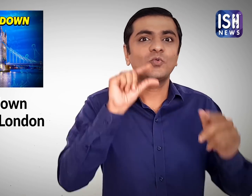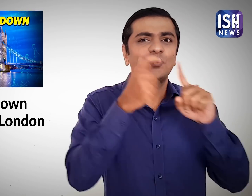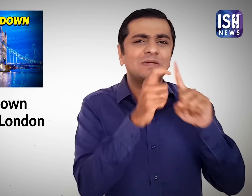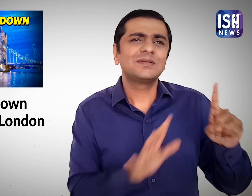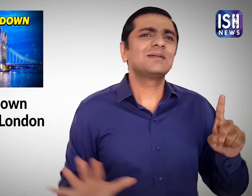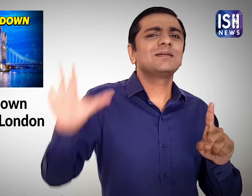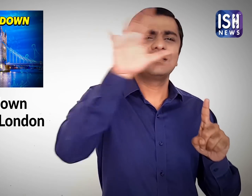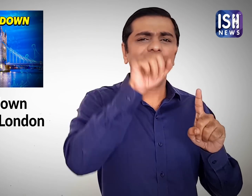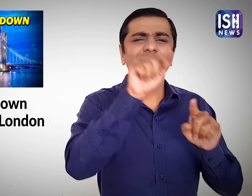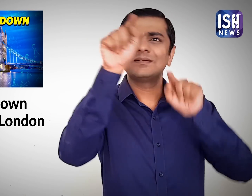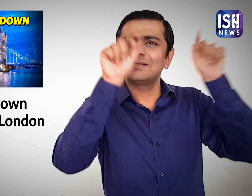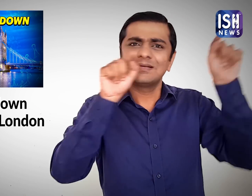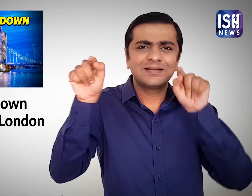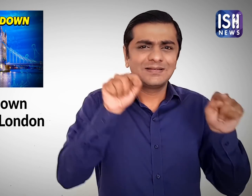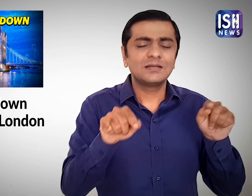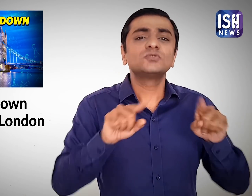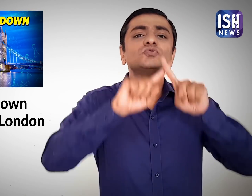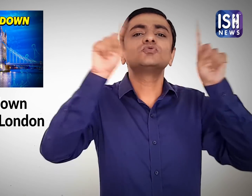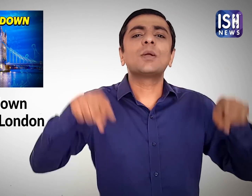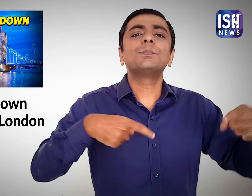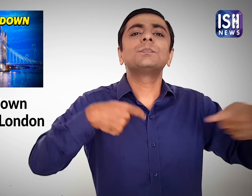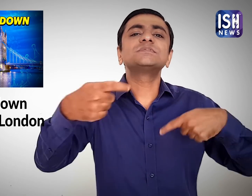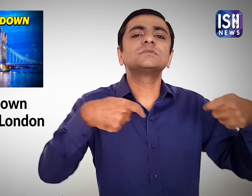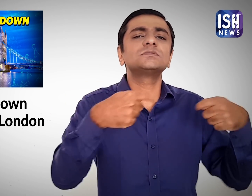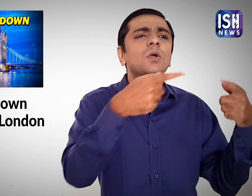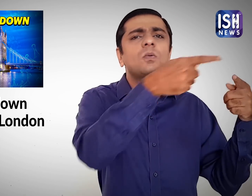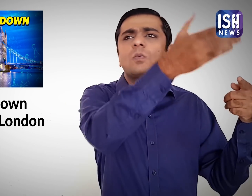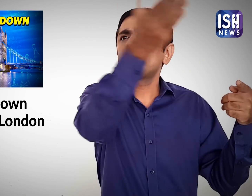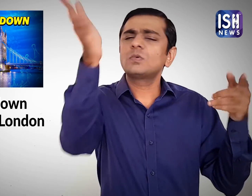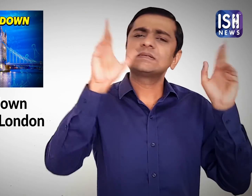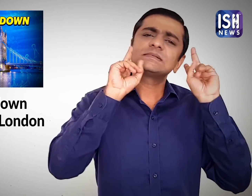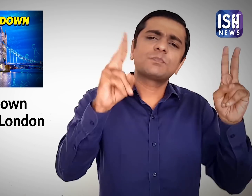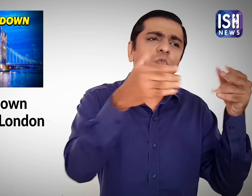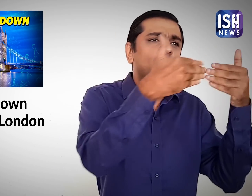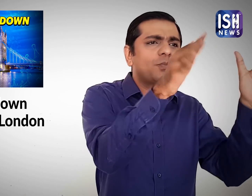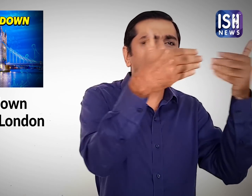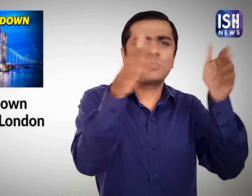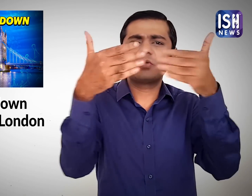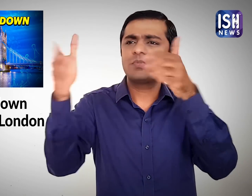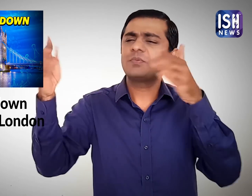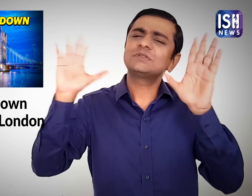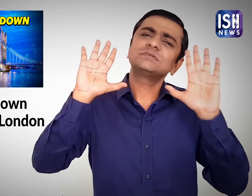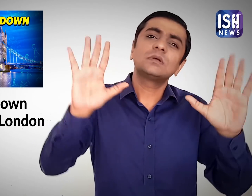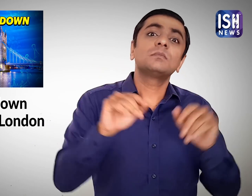Businesses will be open “in name only”